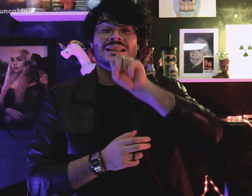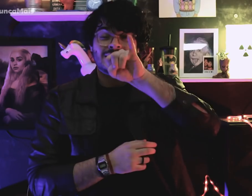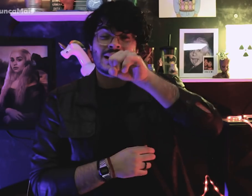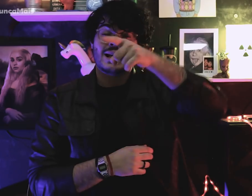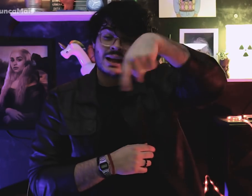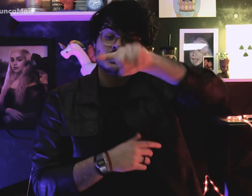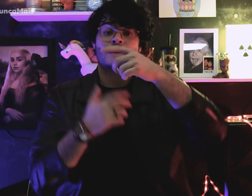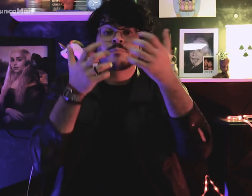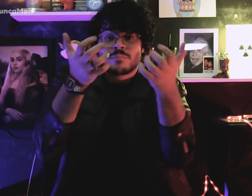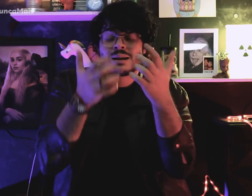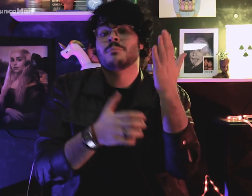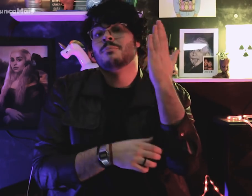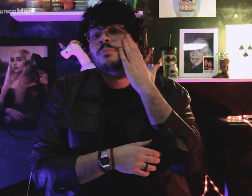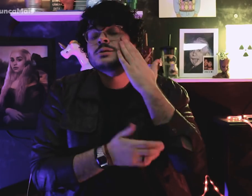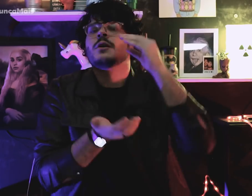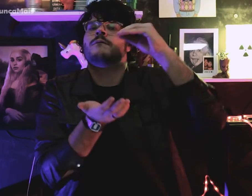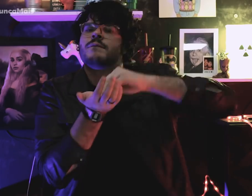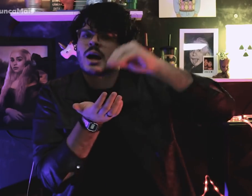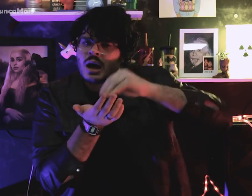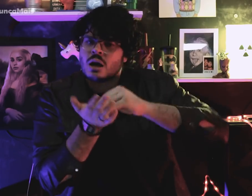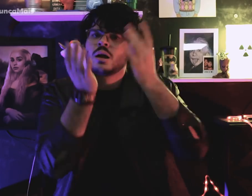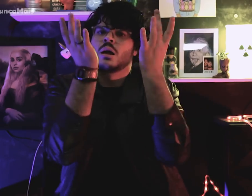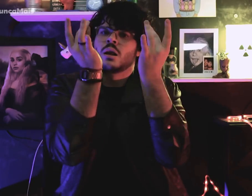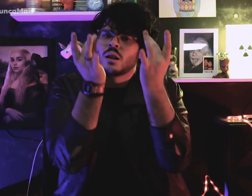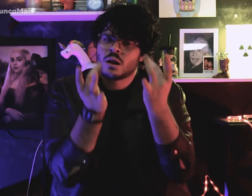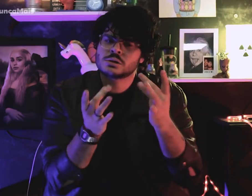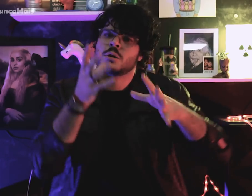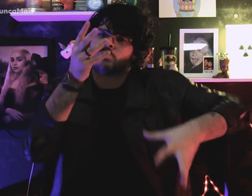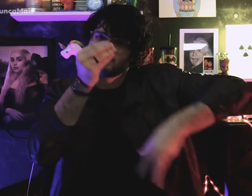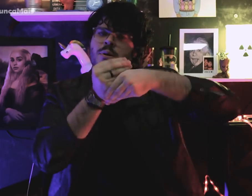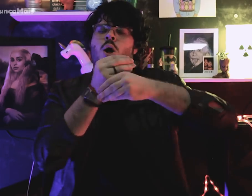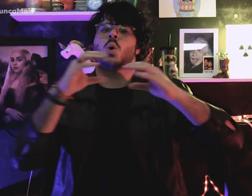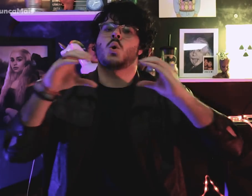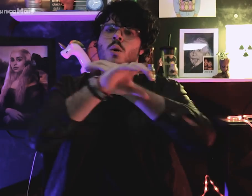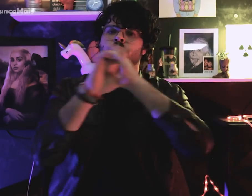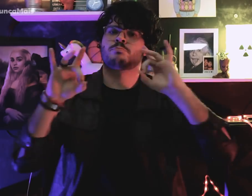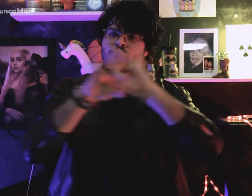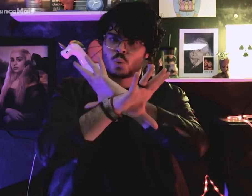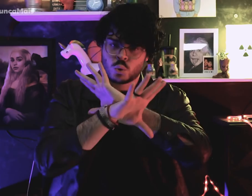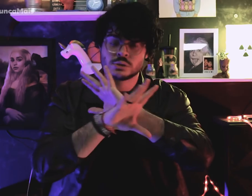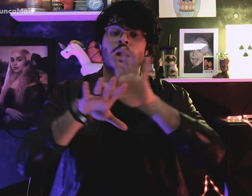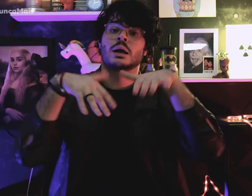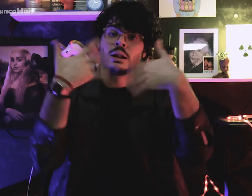Se você quer conhecer este assunto mais detalhadamente,